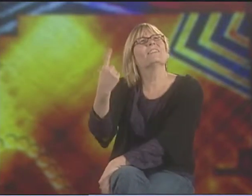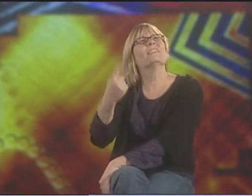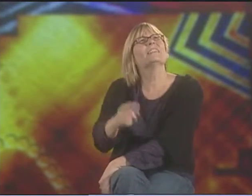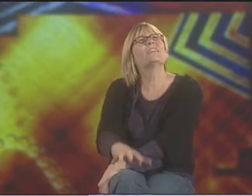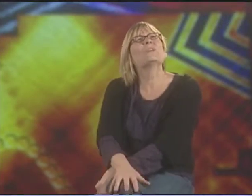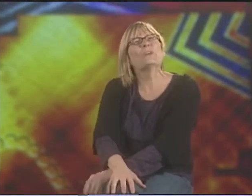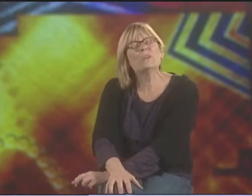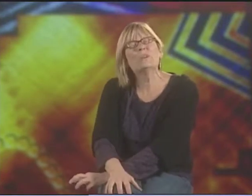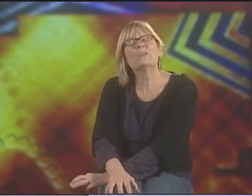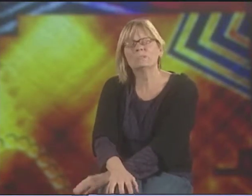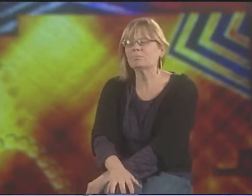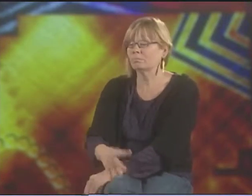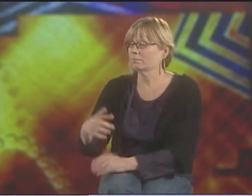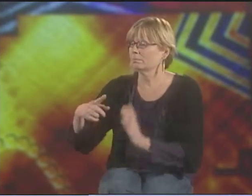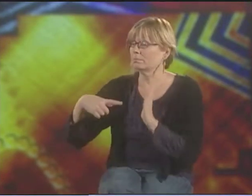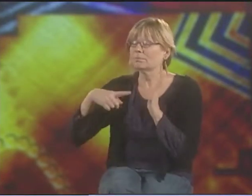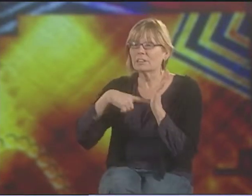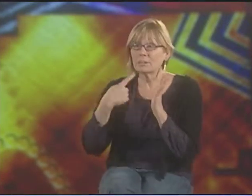THERE'S ANOTHER ONE.